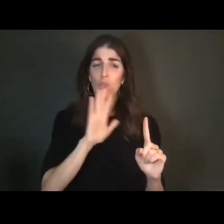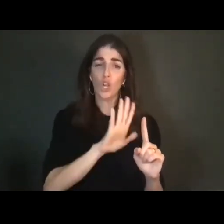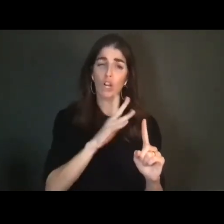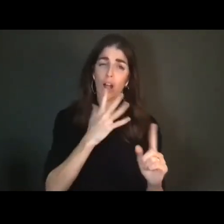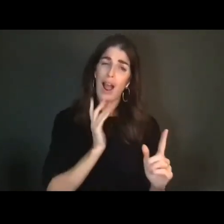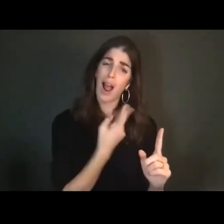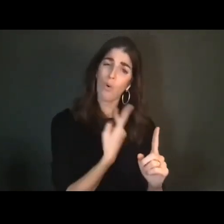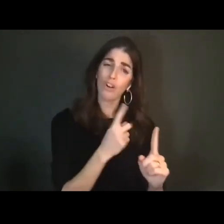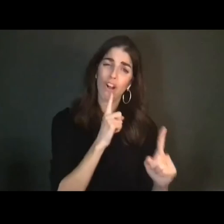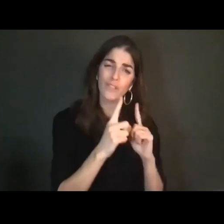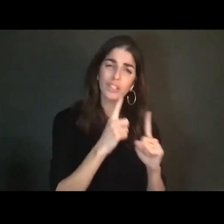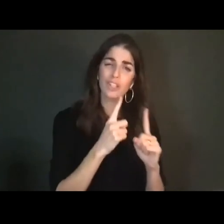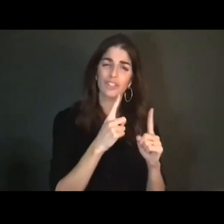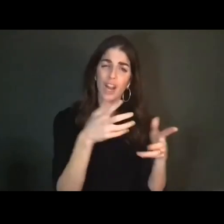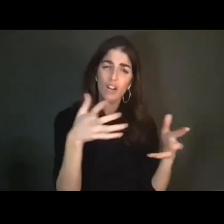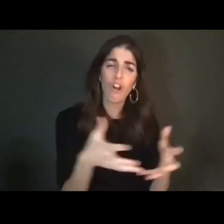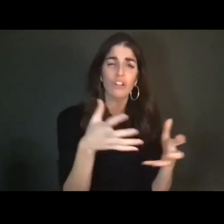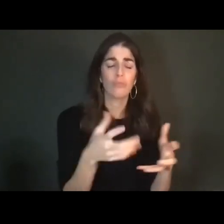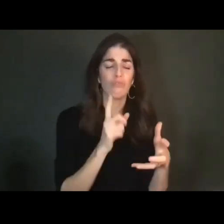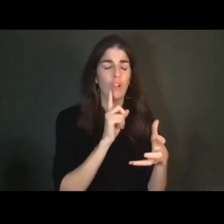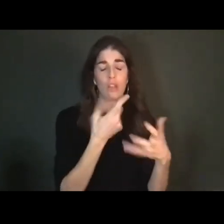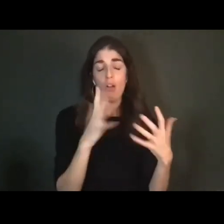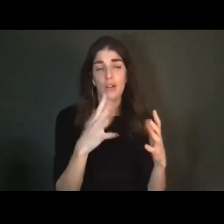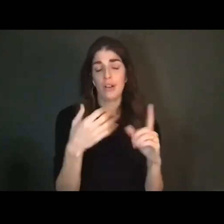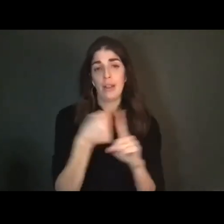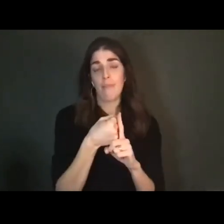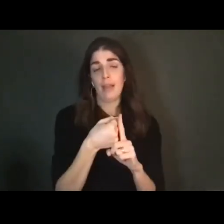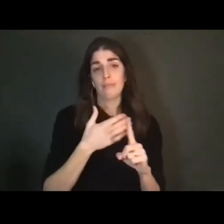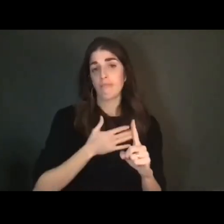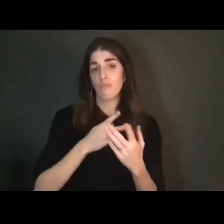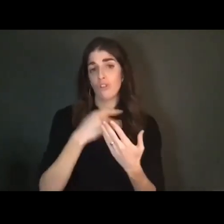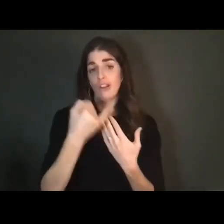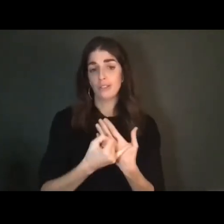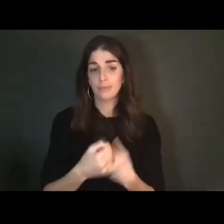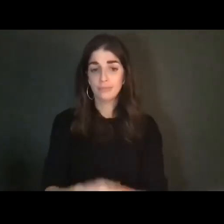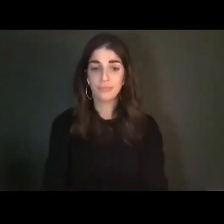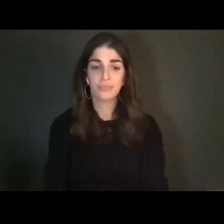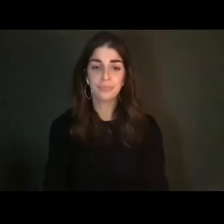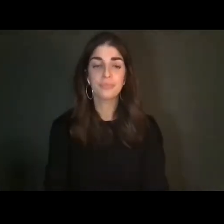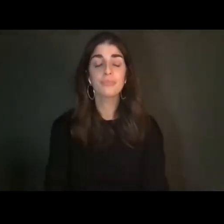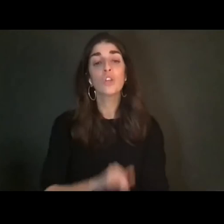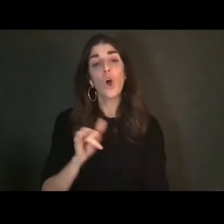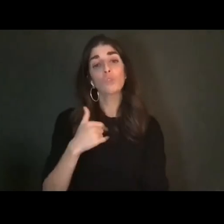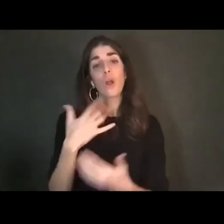already made a very formative role in this new project. I also want to thank the American